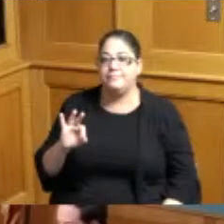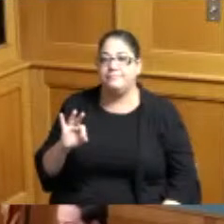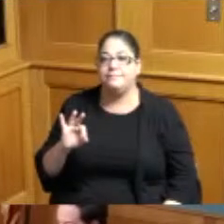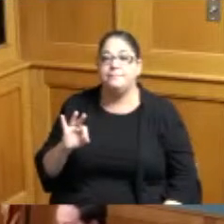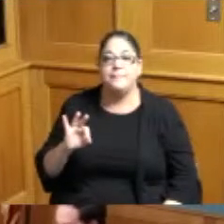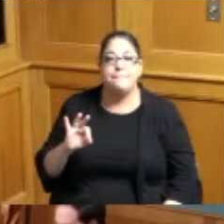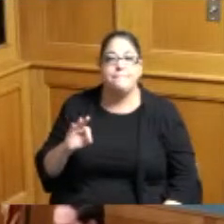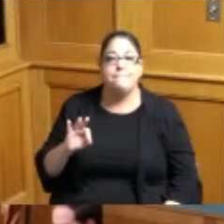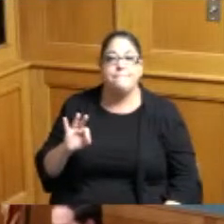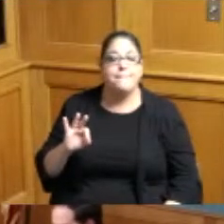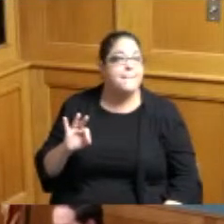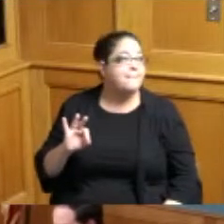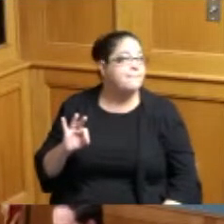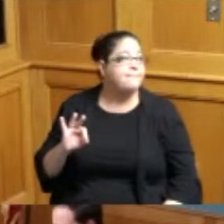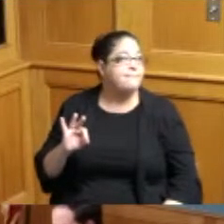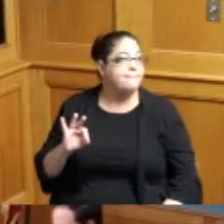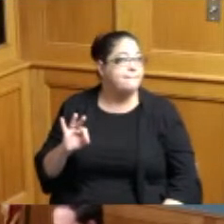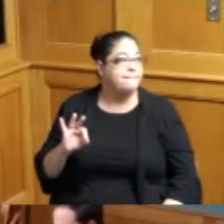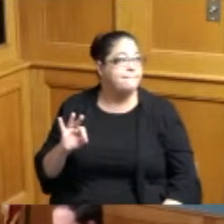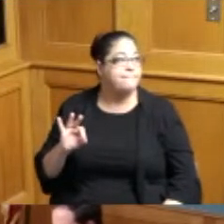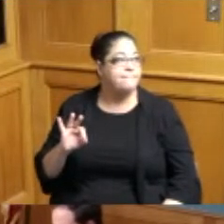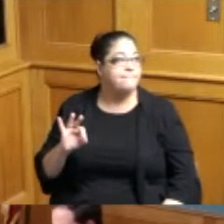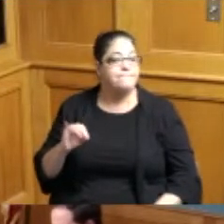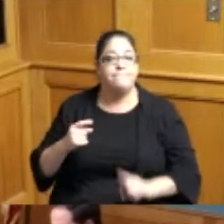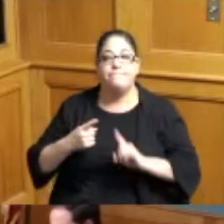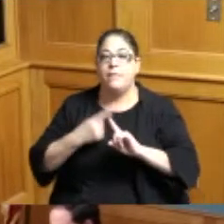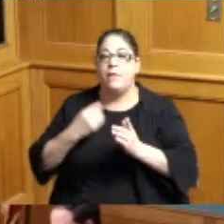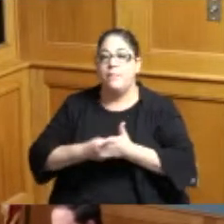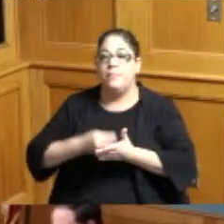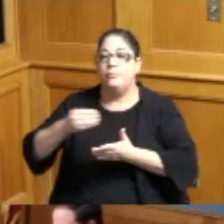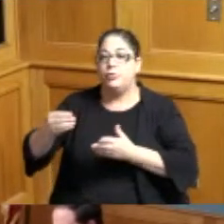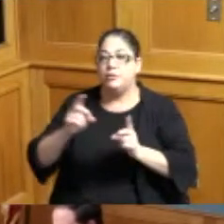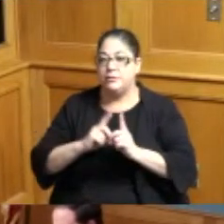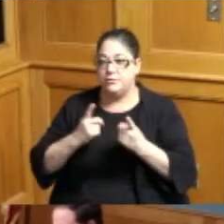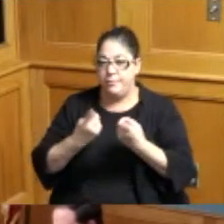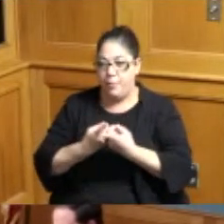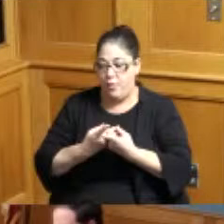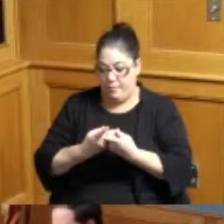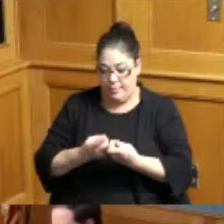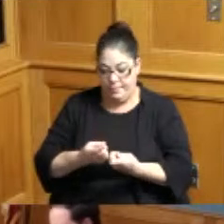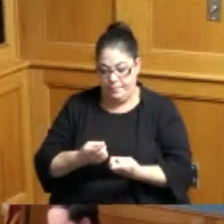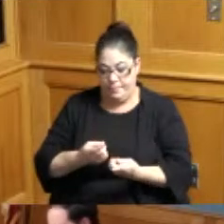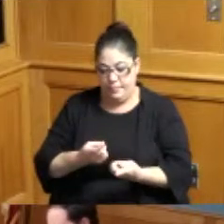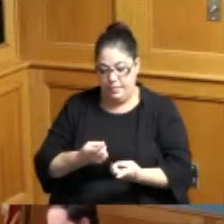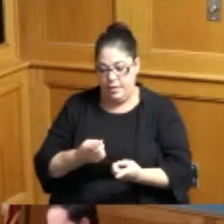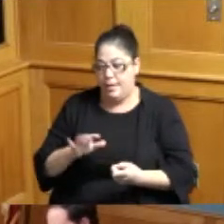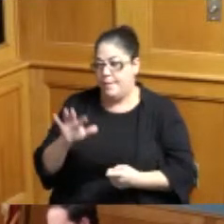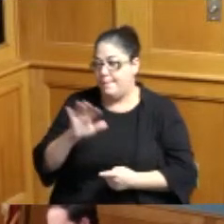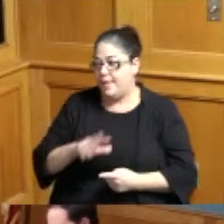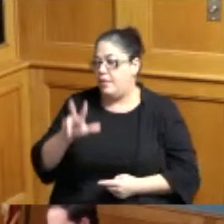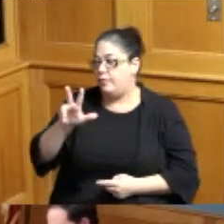it is about it's the item from the purchasing department it's about what is it 3.5 million